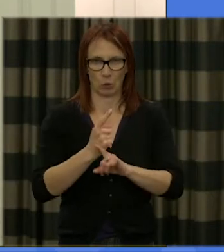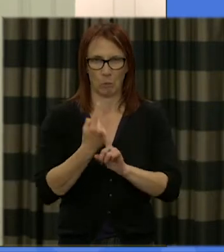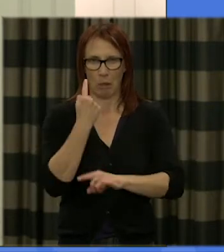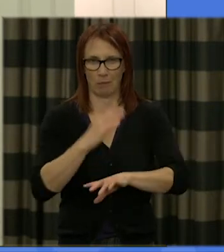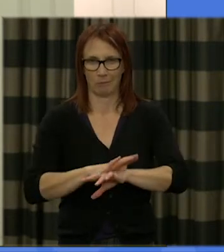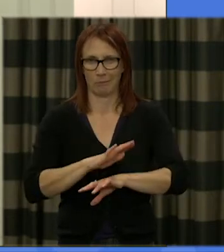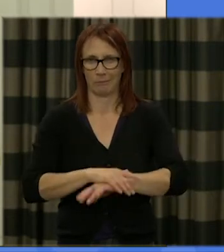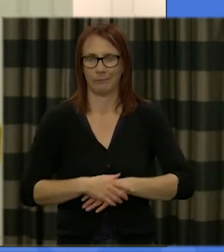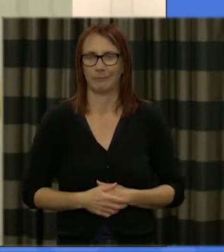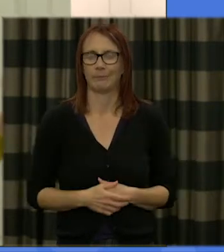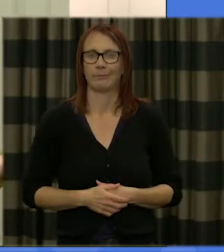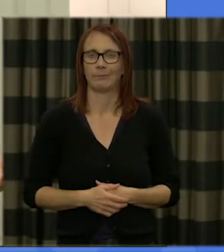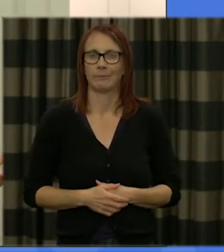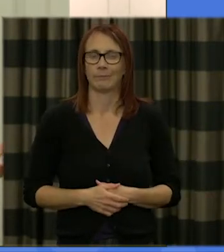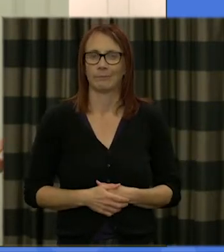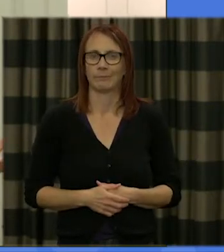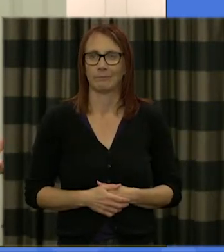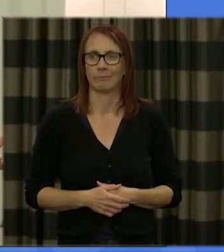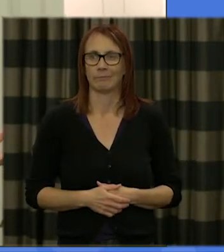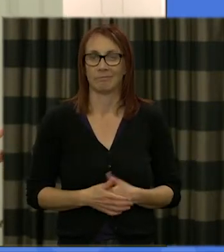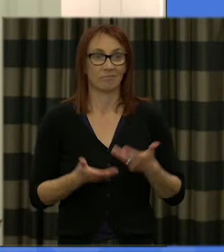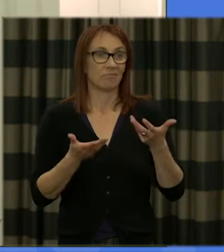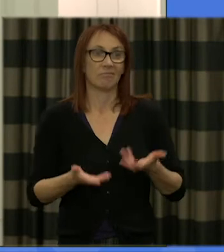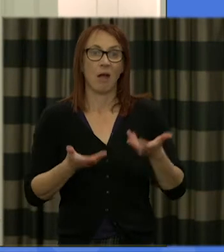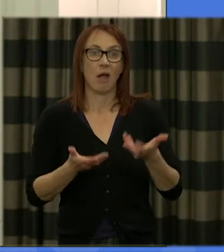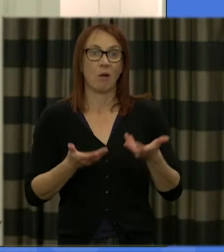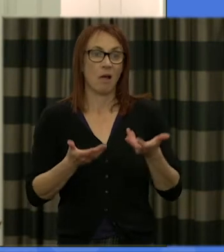so I'm not going to take very much time just now I'm just gonna say thank you